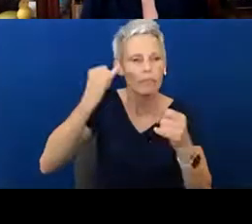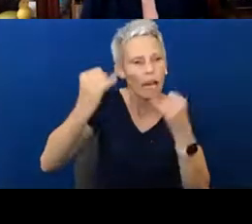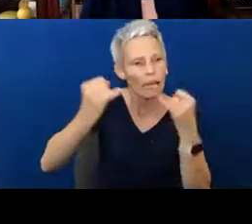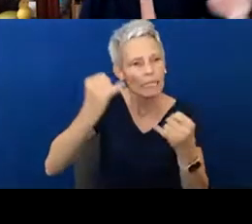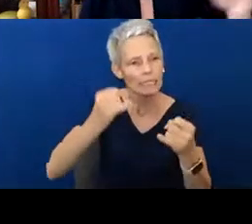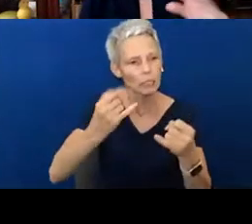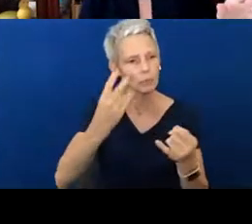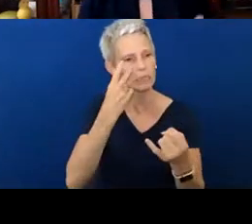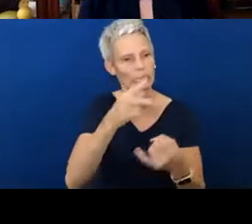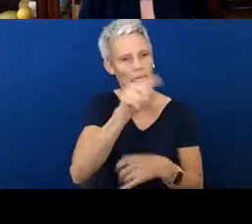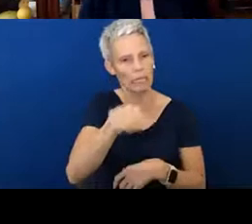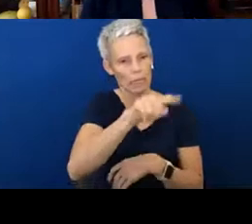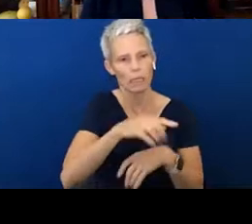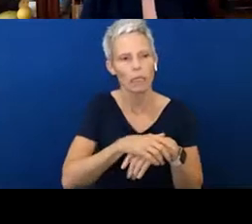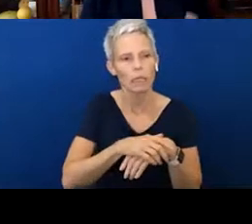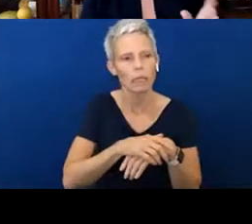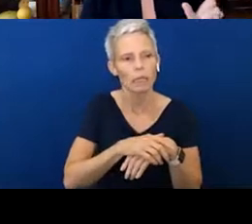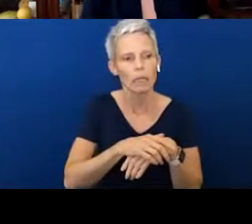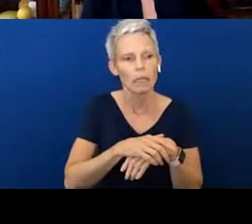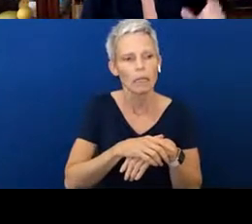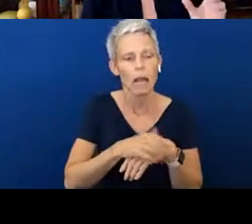So, these are, I didn't leave any out. What I did do was highlight some